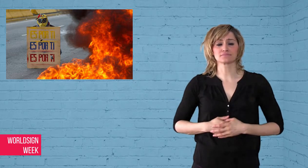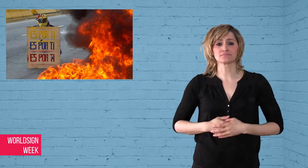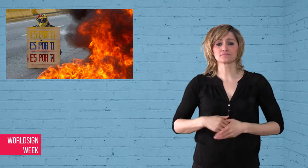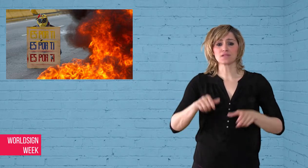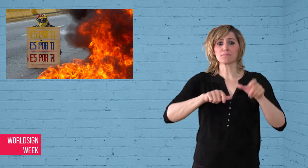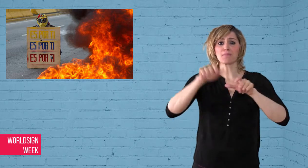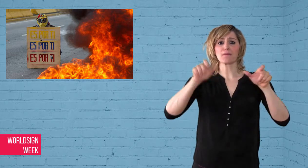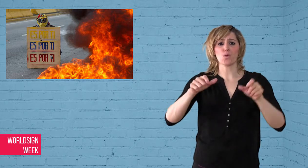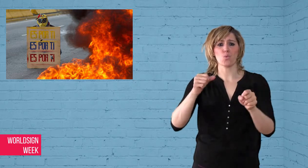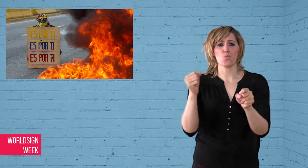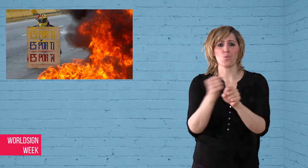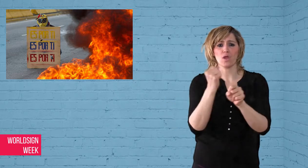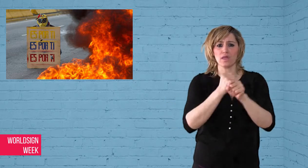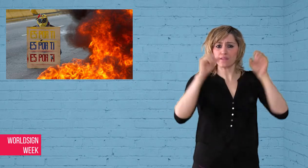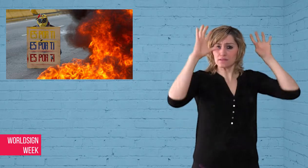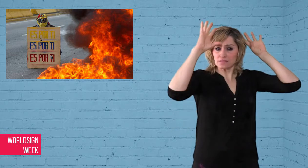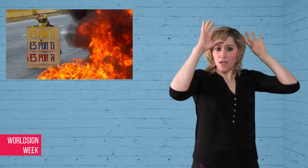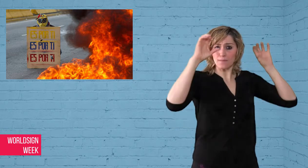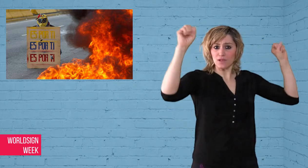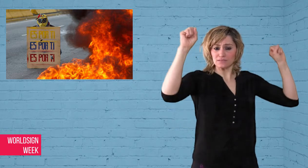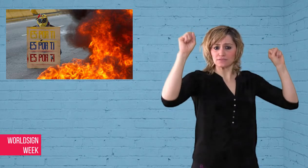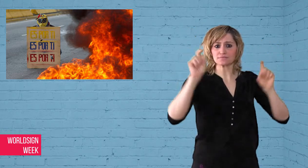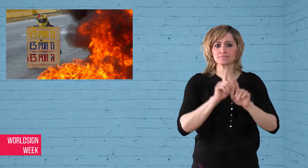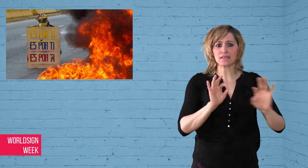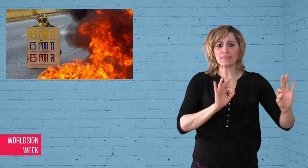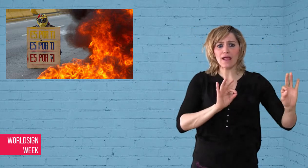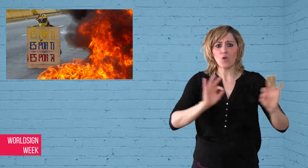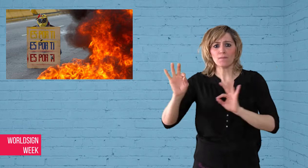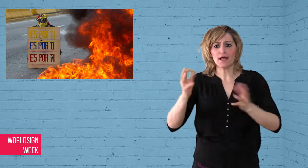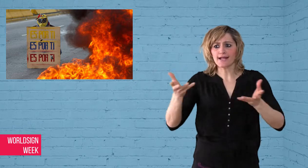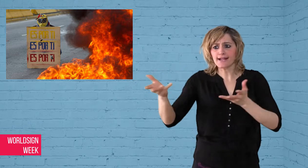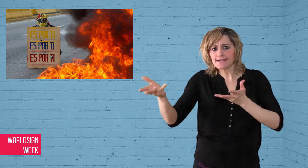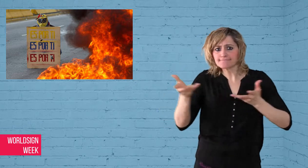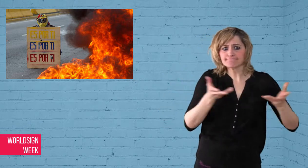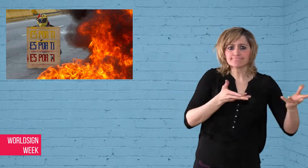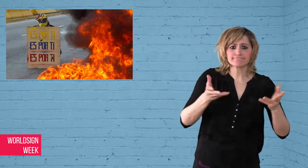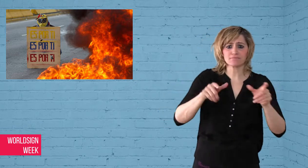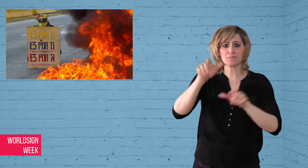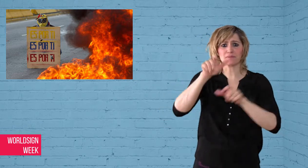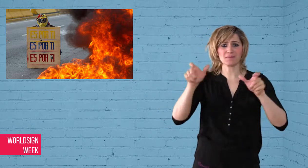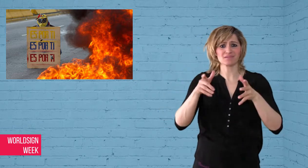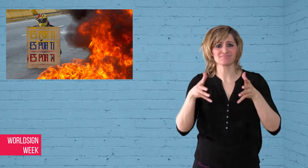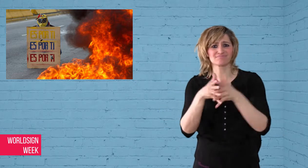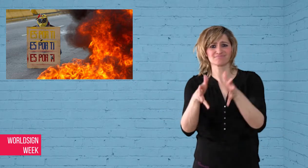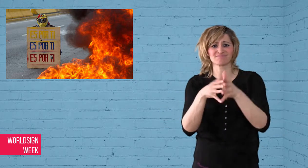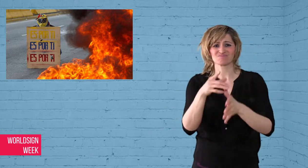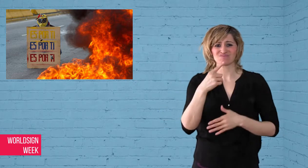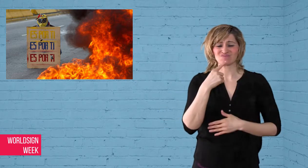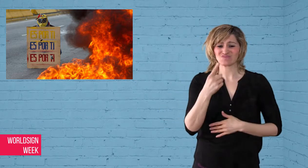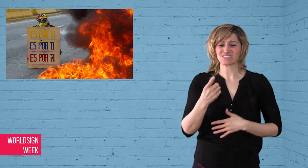requested by the U.S., the United